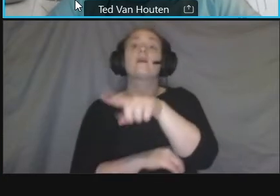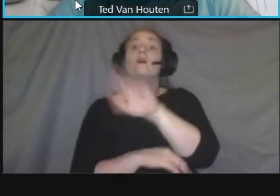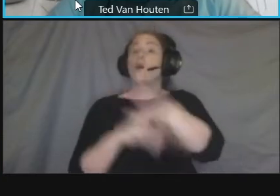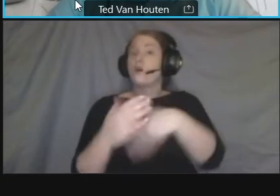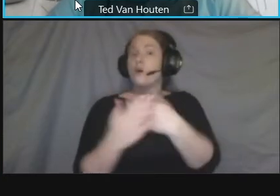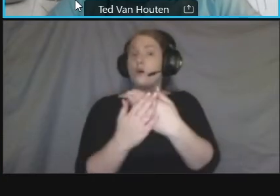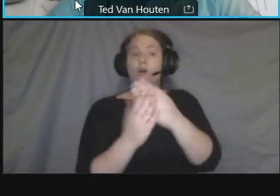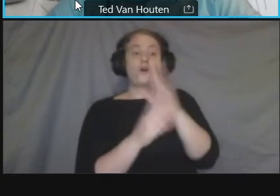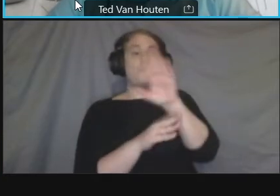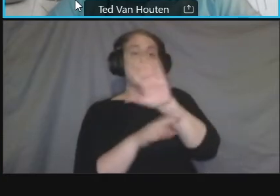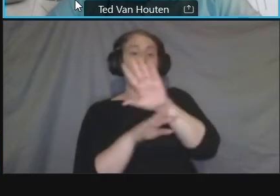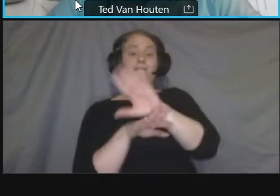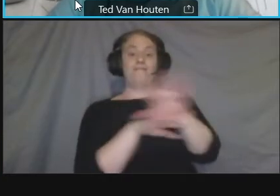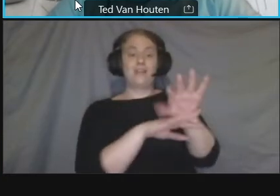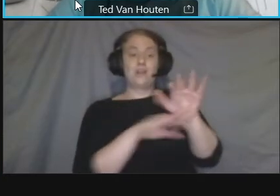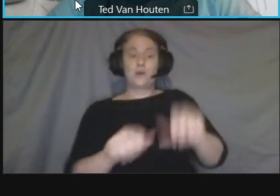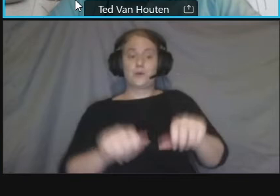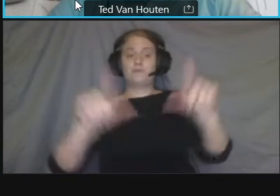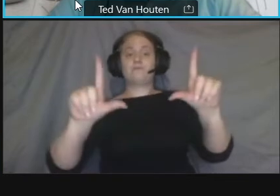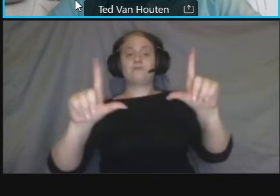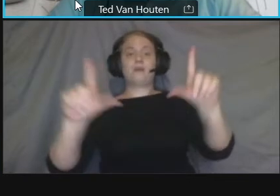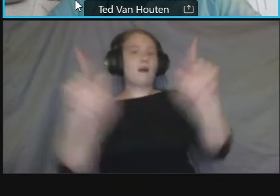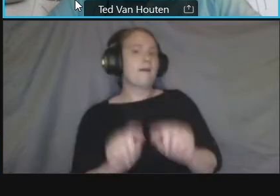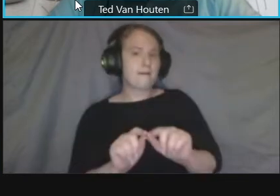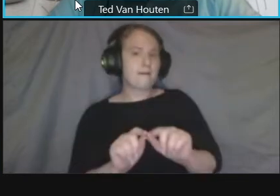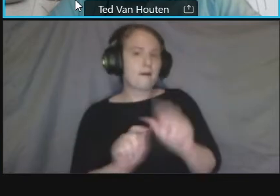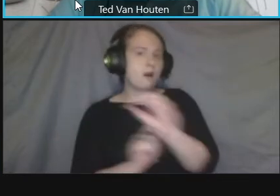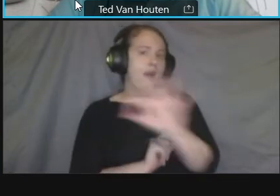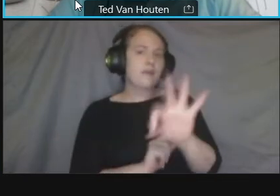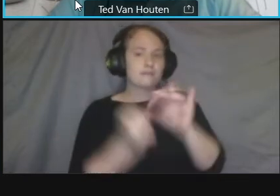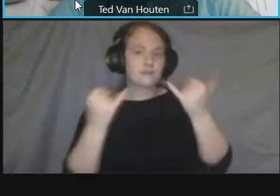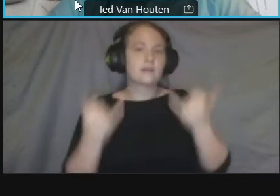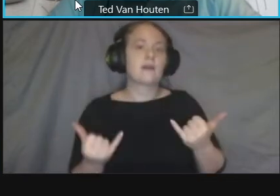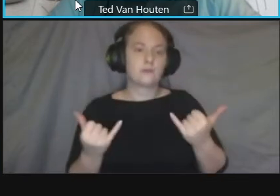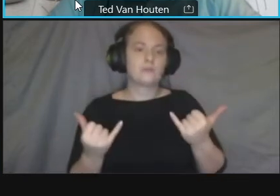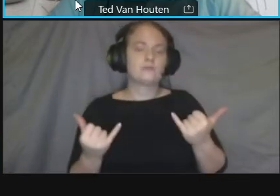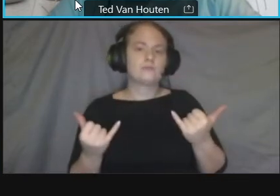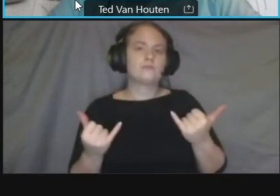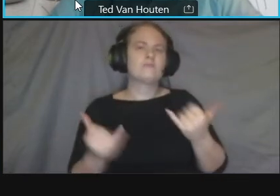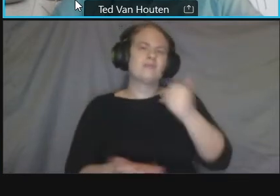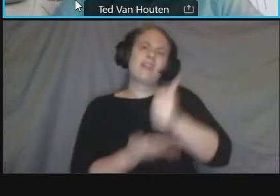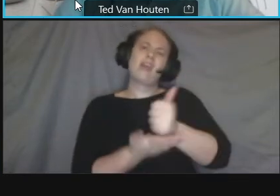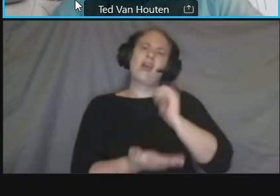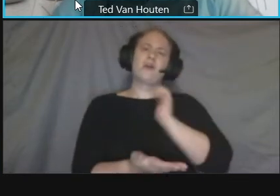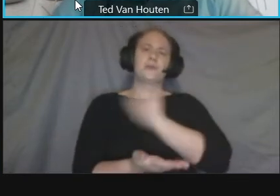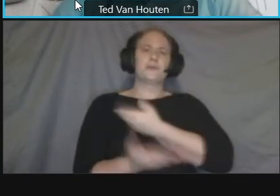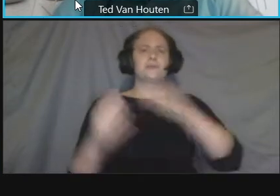meeting will run smoothly and and that it reduces the bandwidth again to help the overall meeting